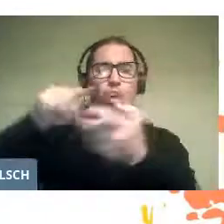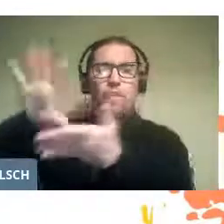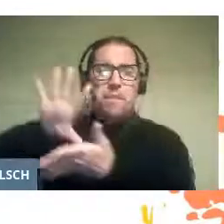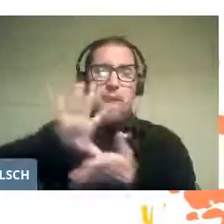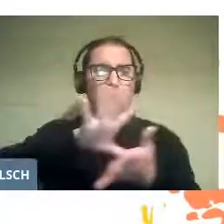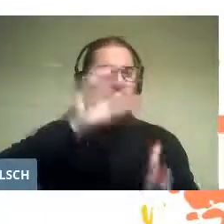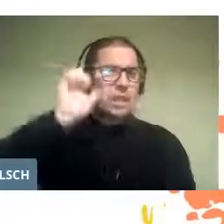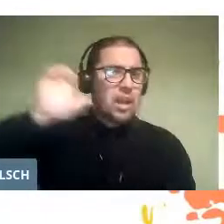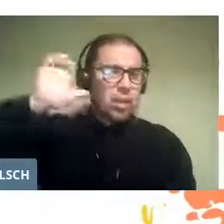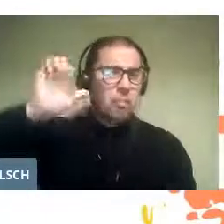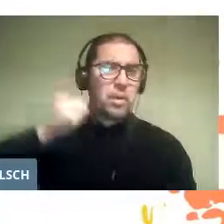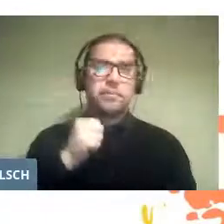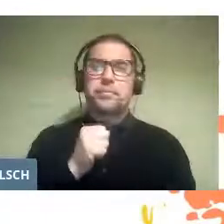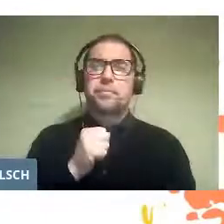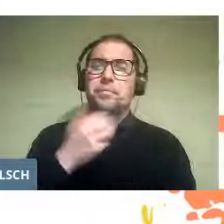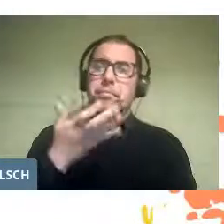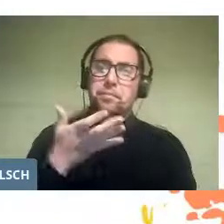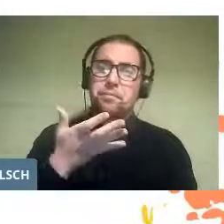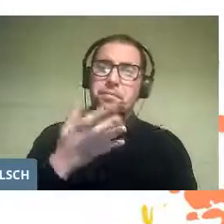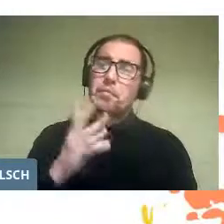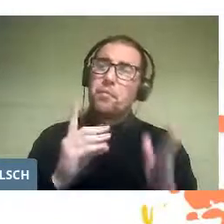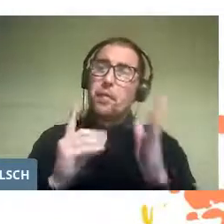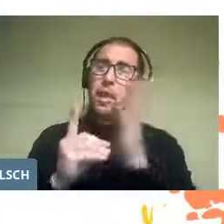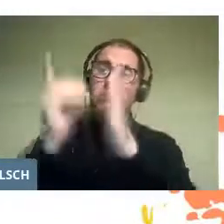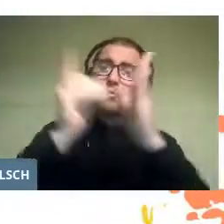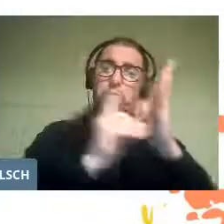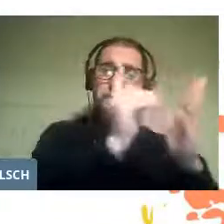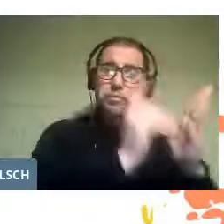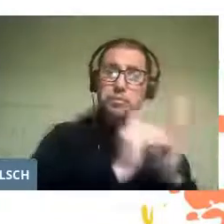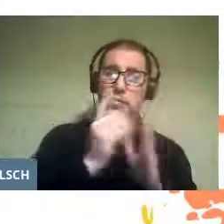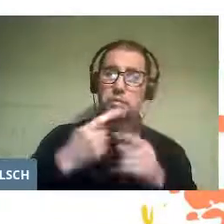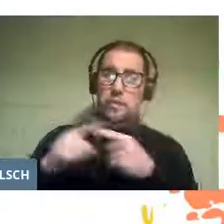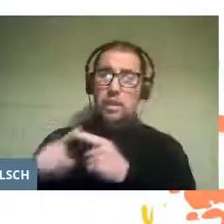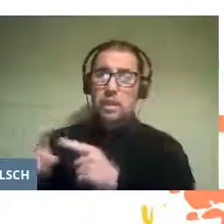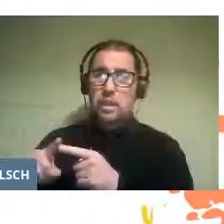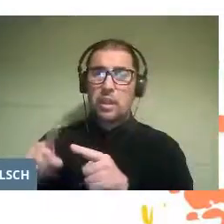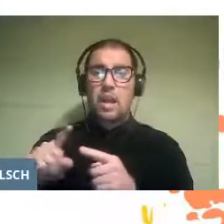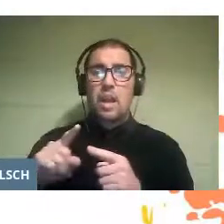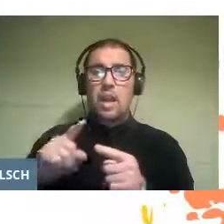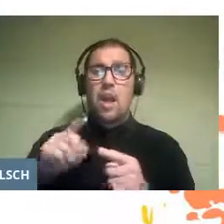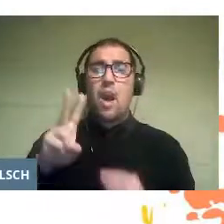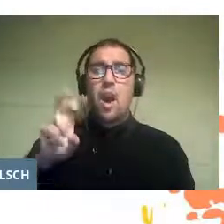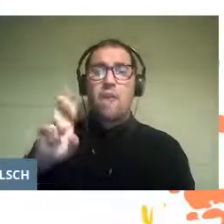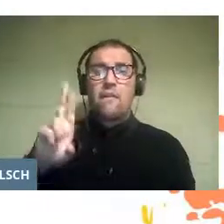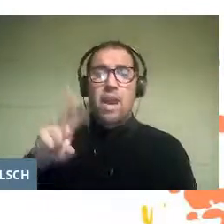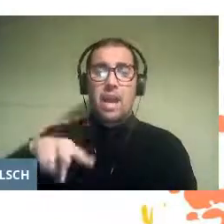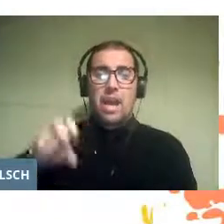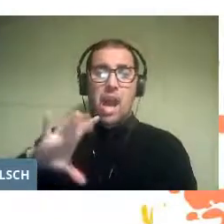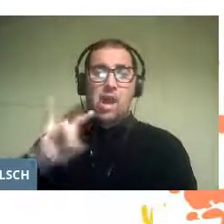Each of them developed a vernacular version that responded to their local conditions